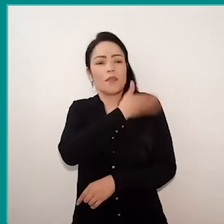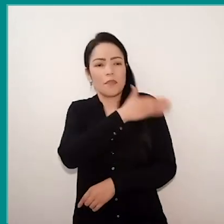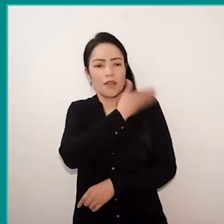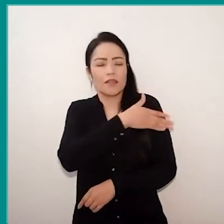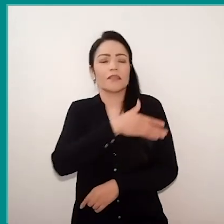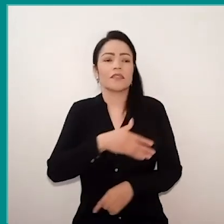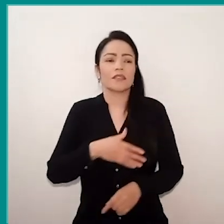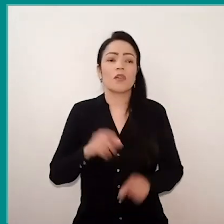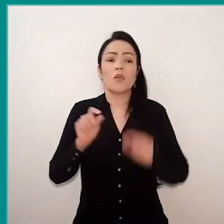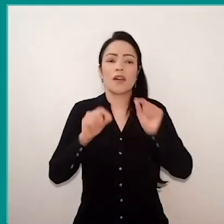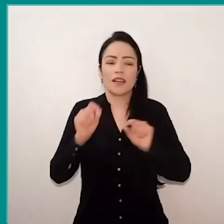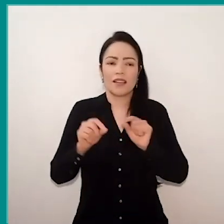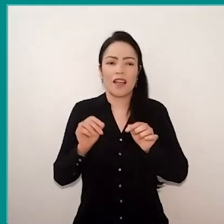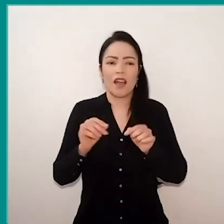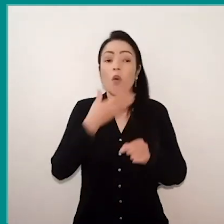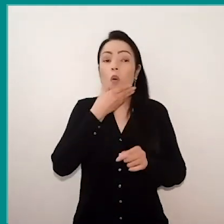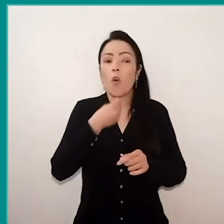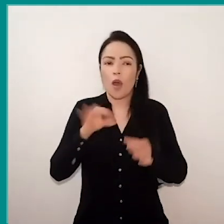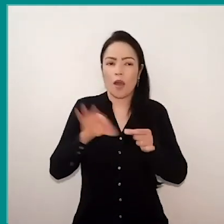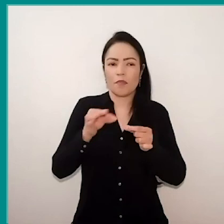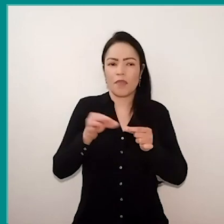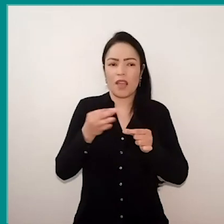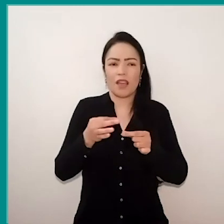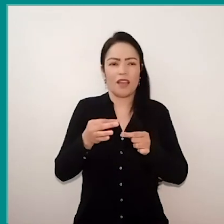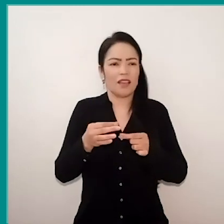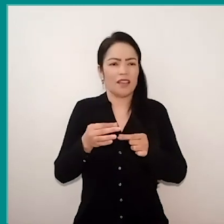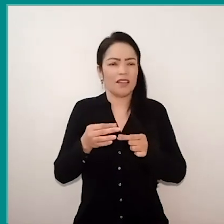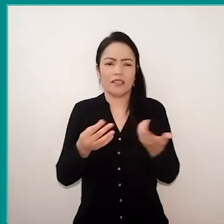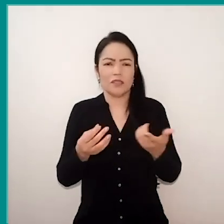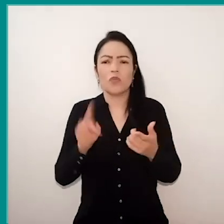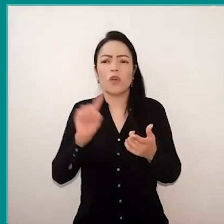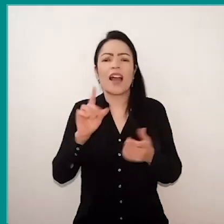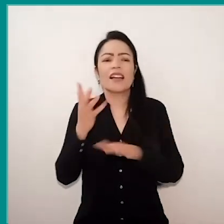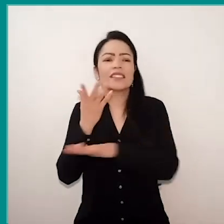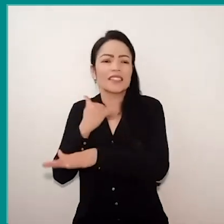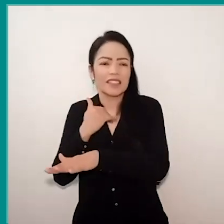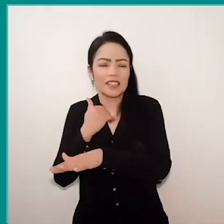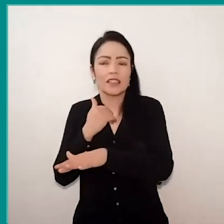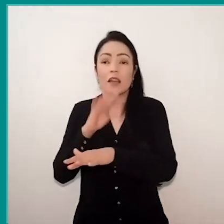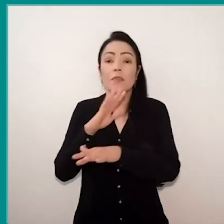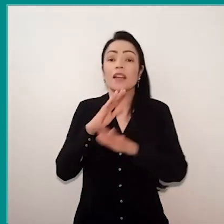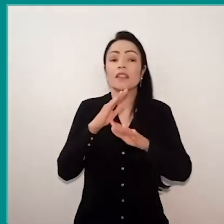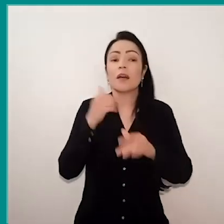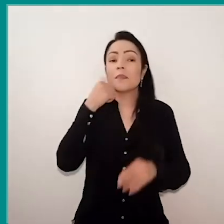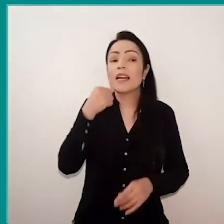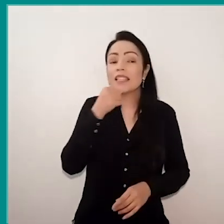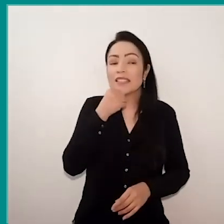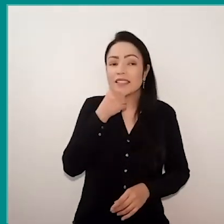regarding the boy did crochet, not from the children, not by Curumim, but by the mother herself. And when the mother saw